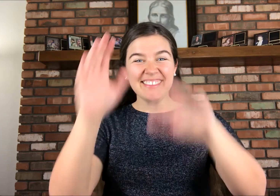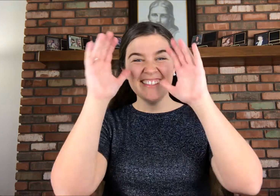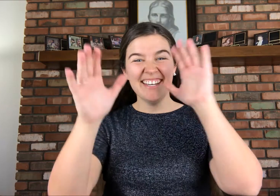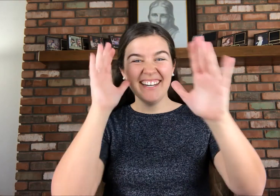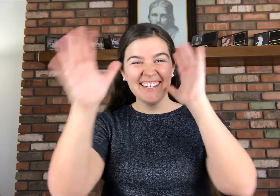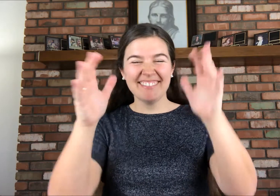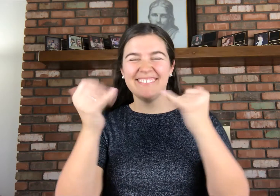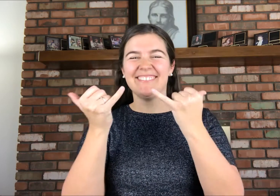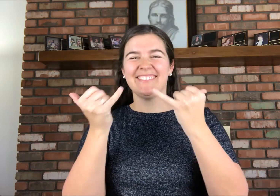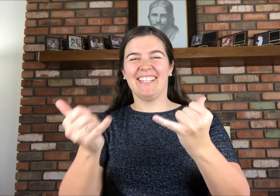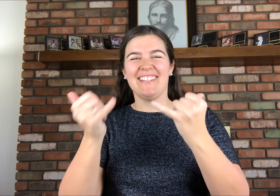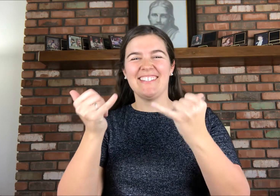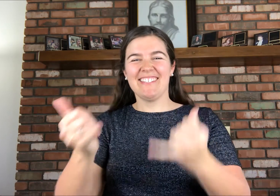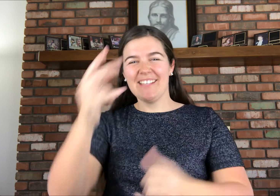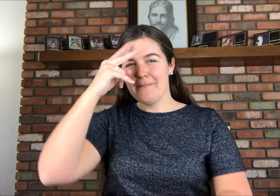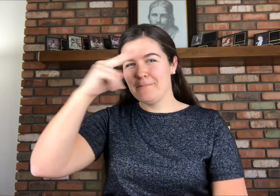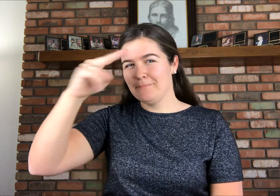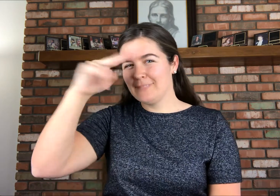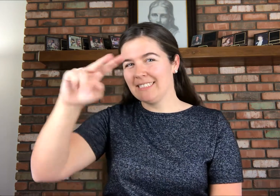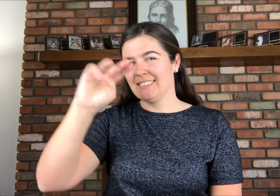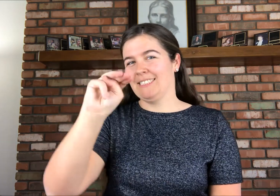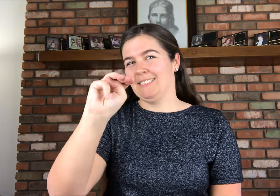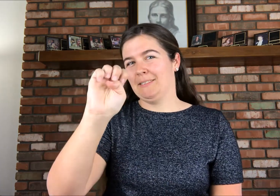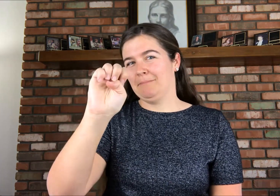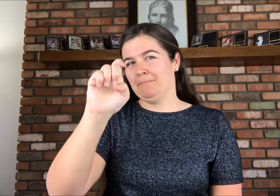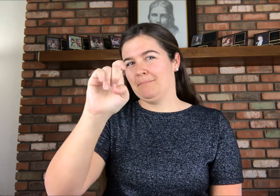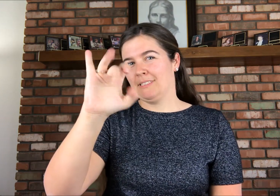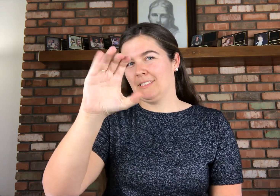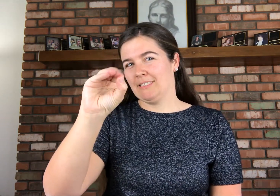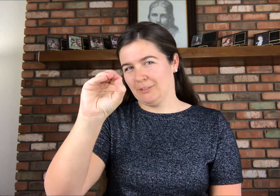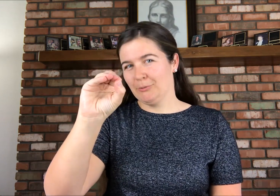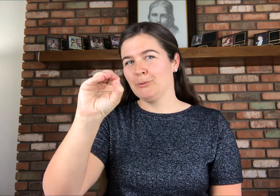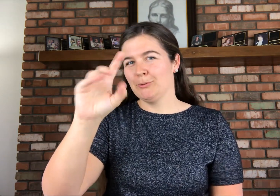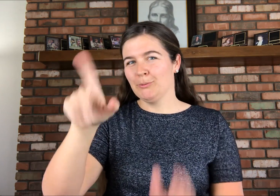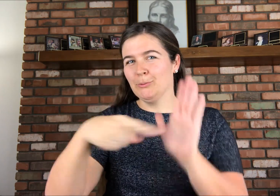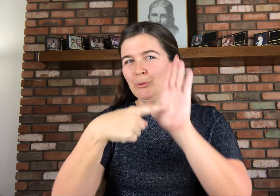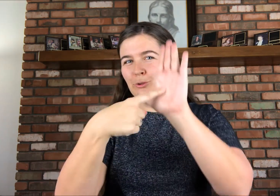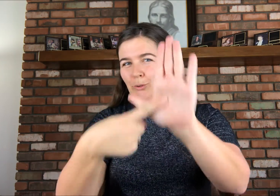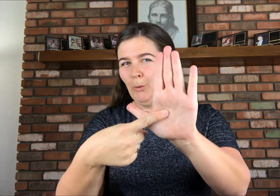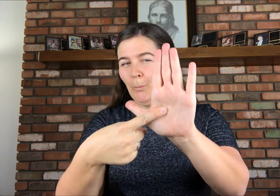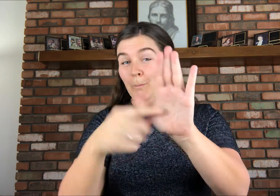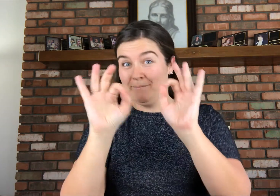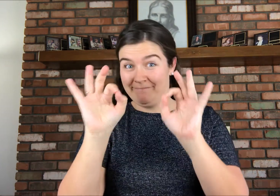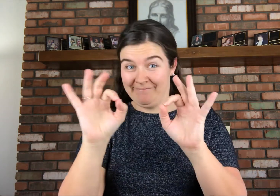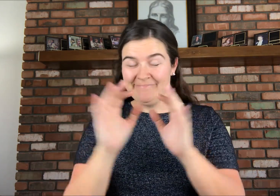Hello Hello! Today's sign is from Mexico (M-E-X-I-C-O) that I'll show you, okay?